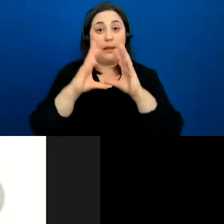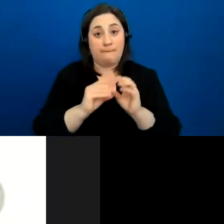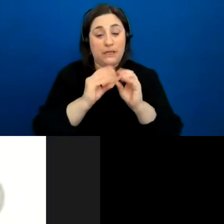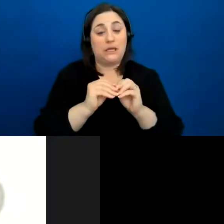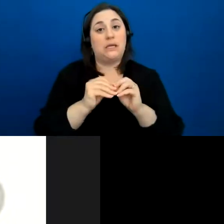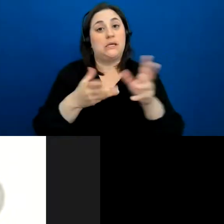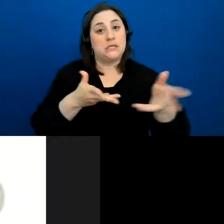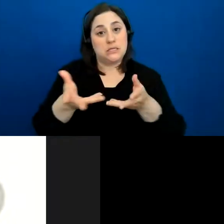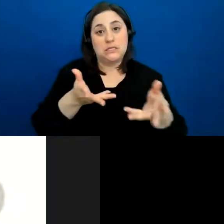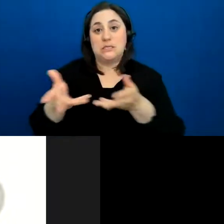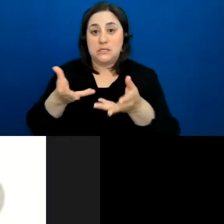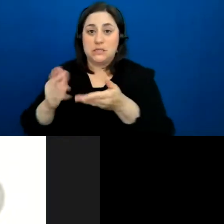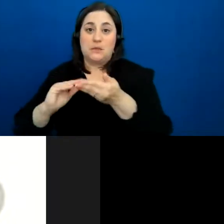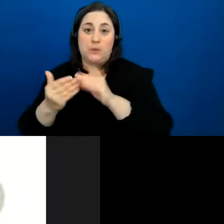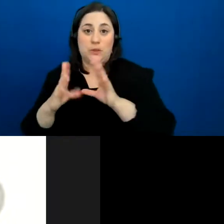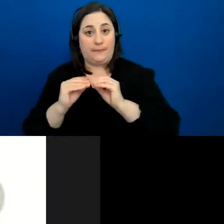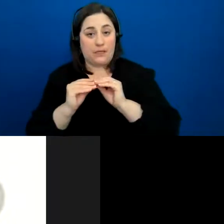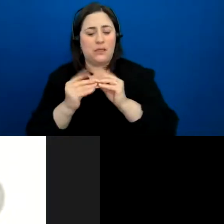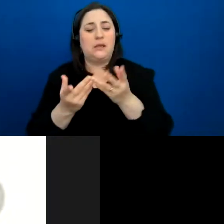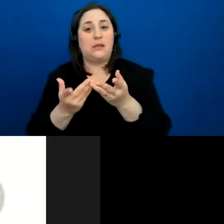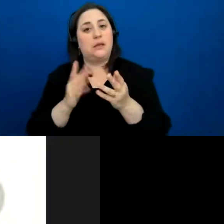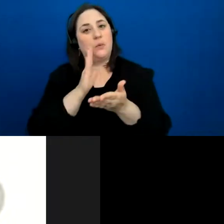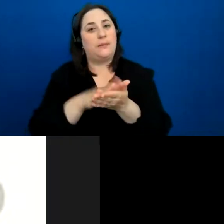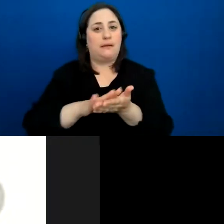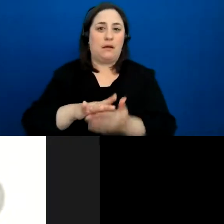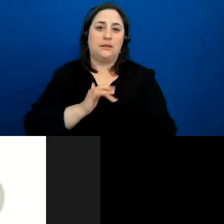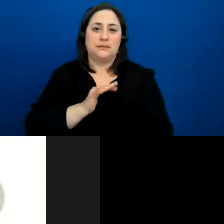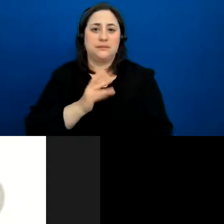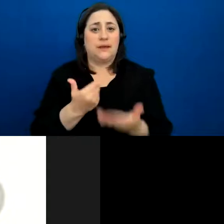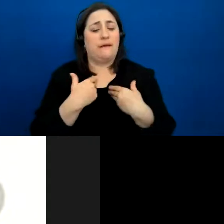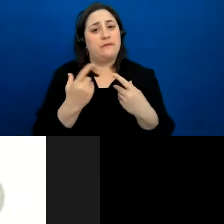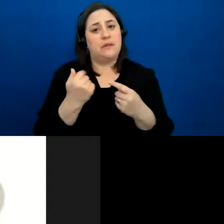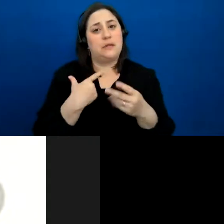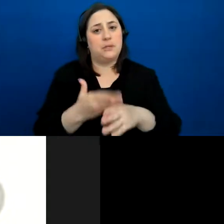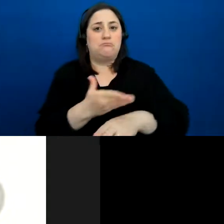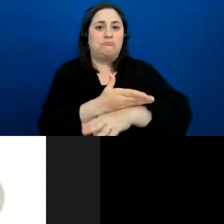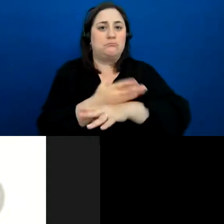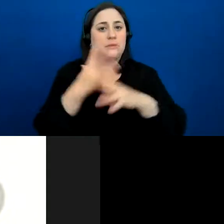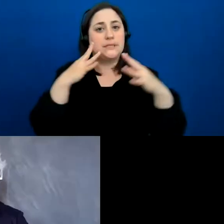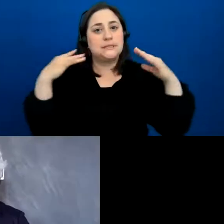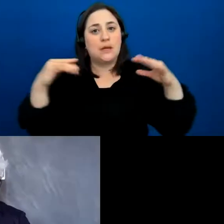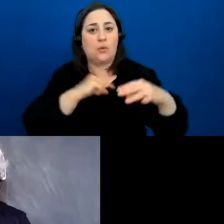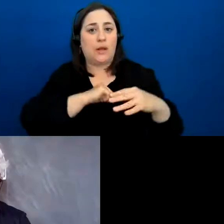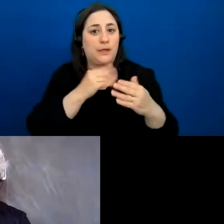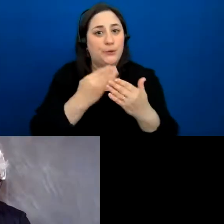meetings it would be nice to have a little bit better sound quality, to have a little bit better